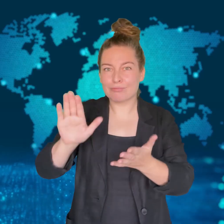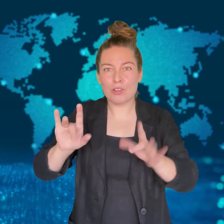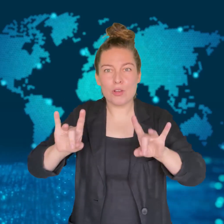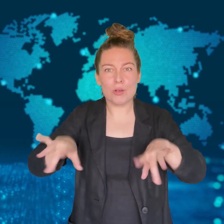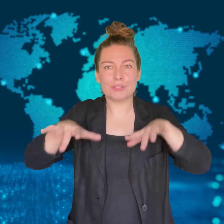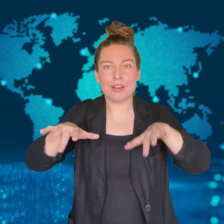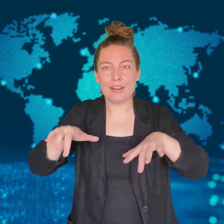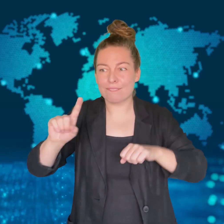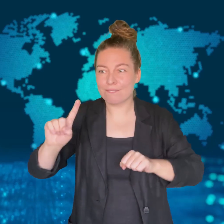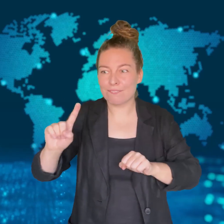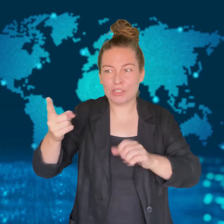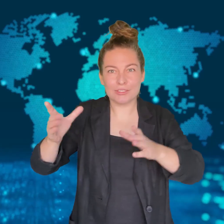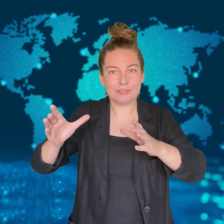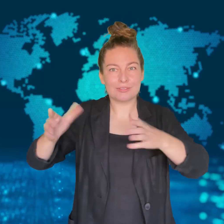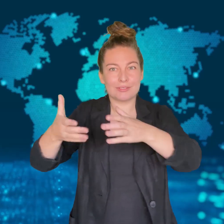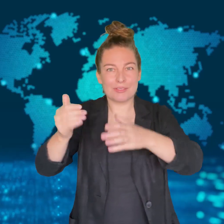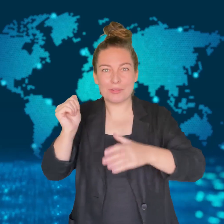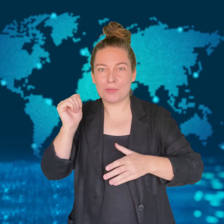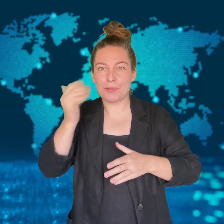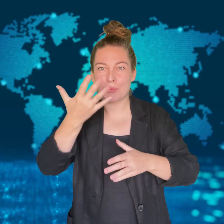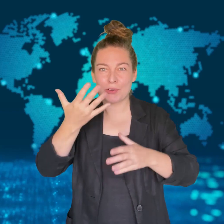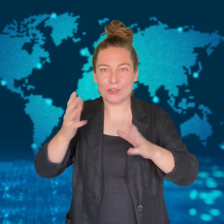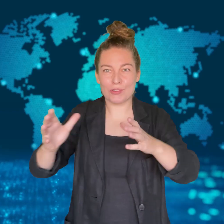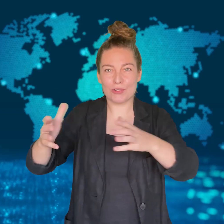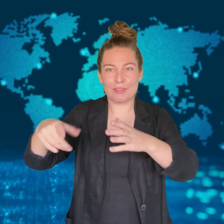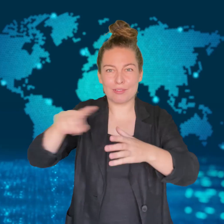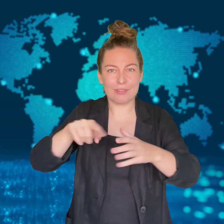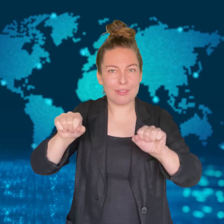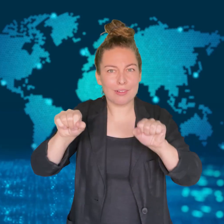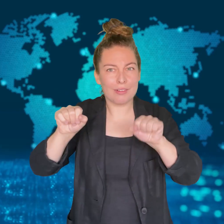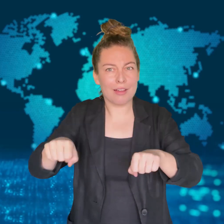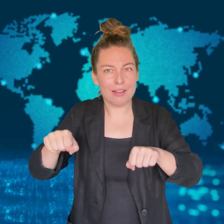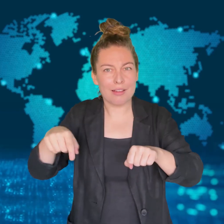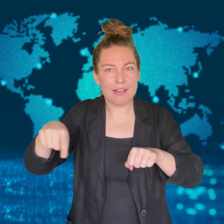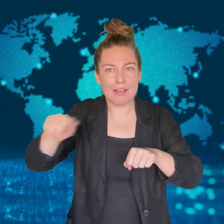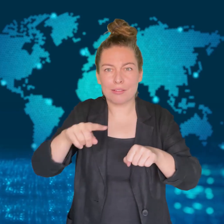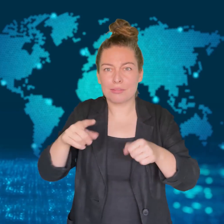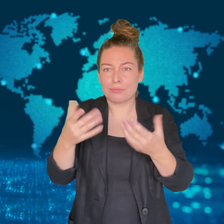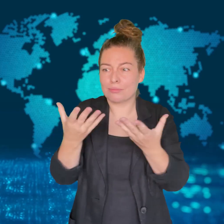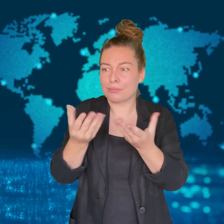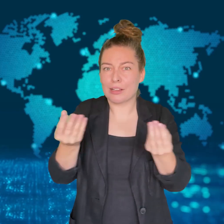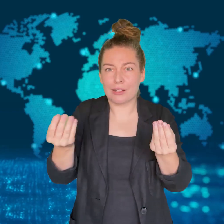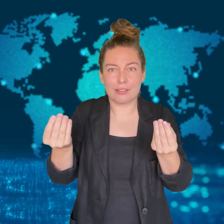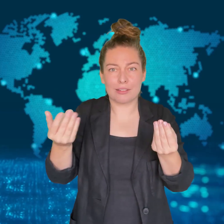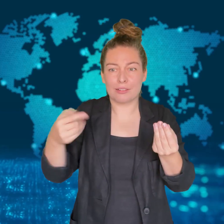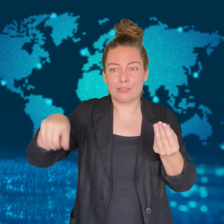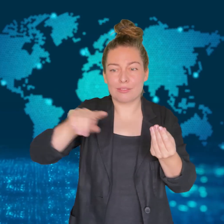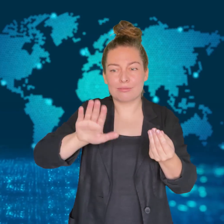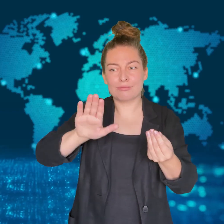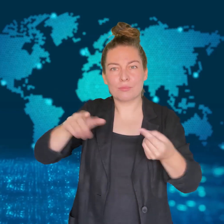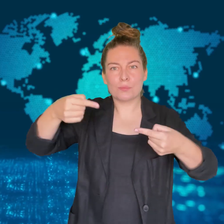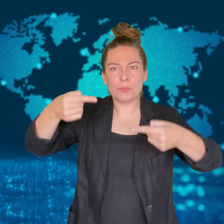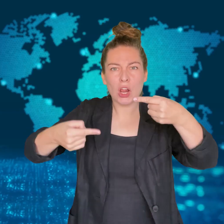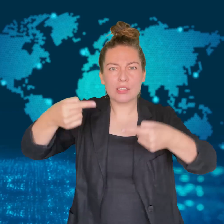By recognizing Indigenous Australians as First Nations peoples in the constitution,